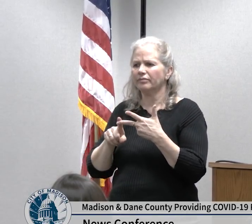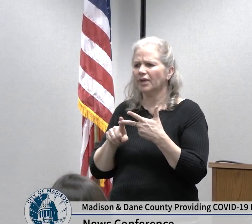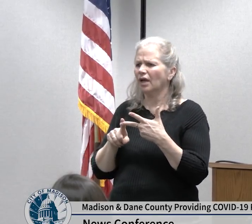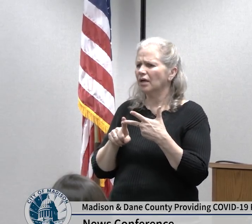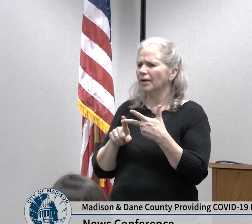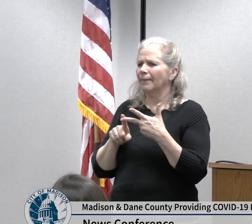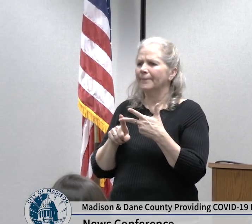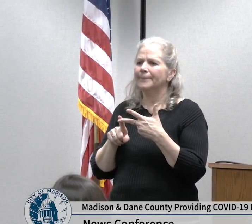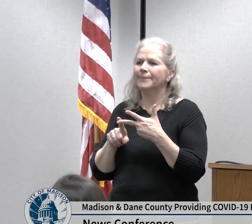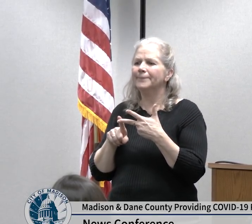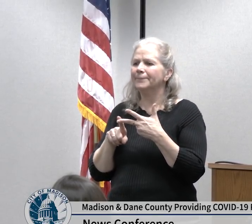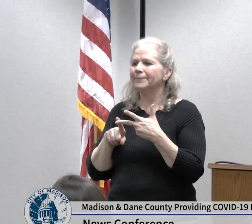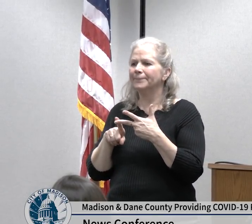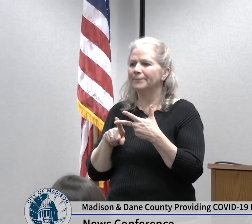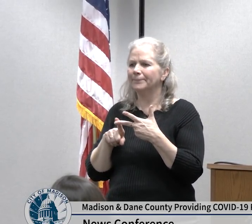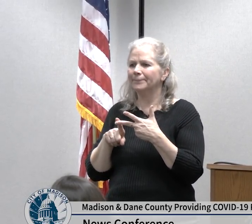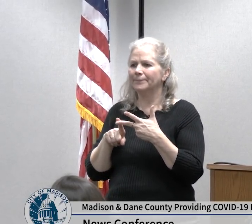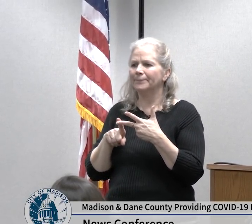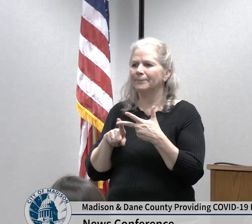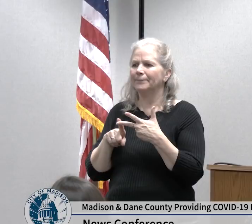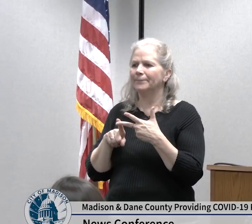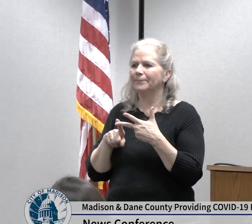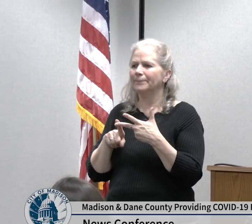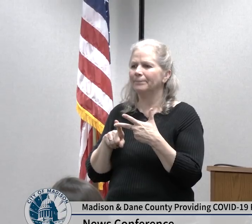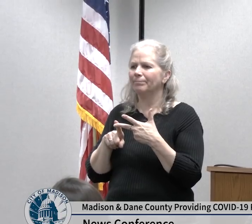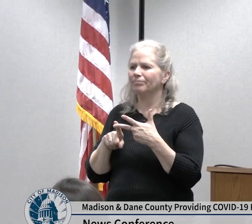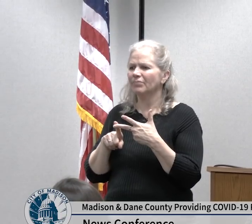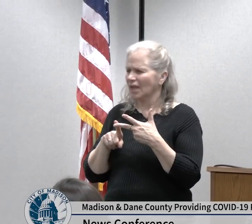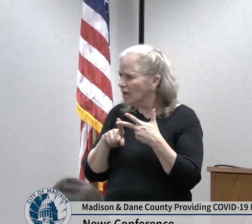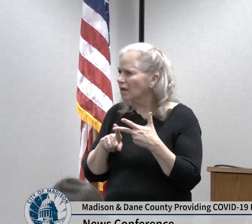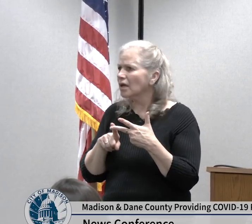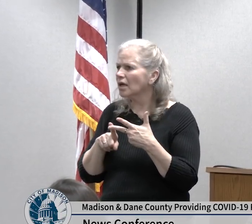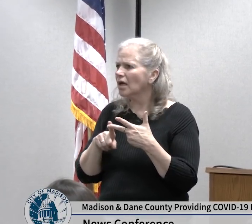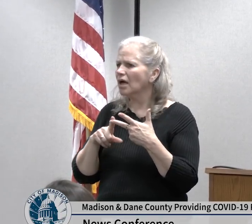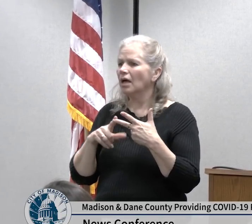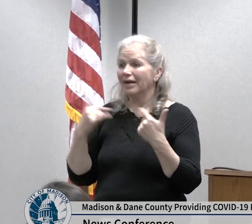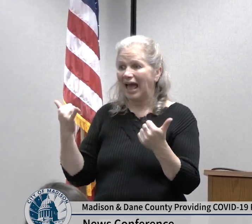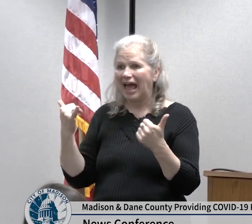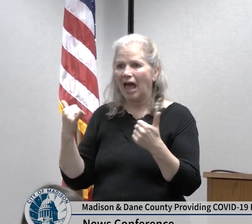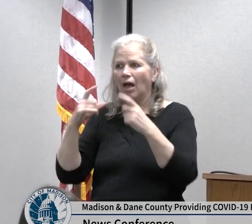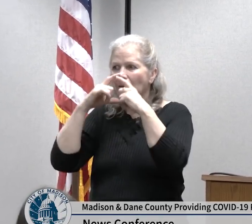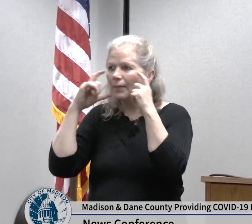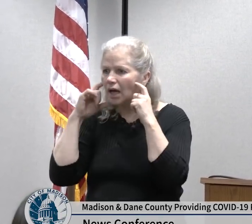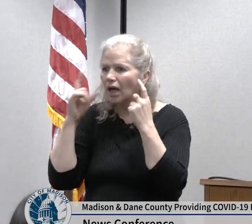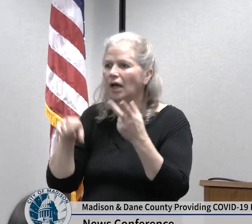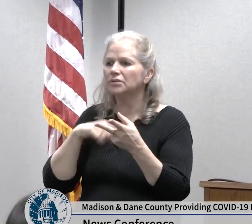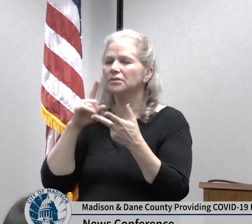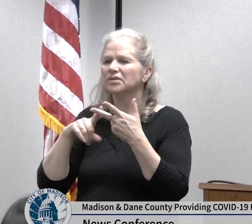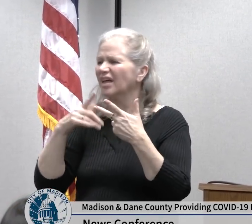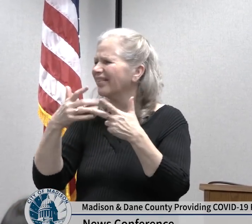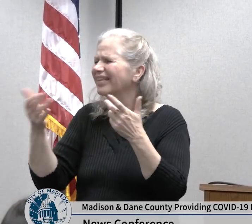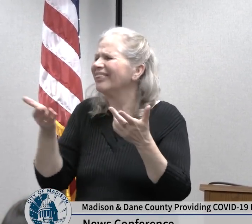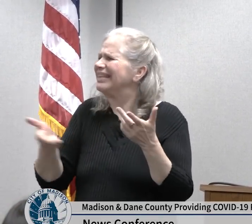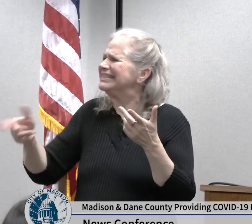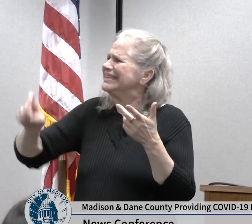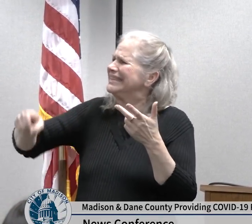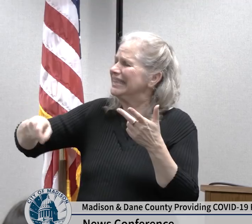imminent or down-the-road shortages or personal protective equipment for healthcare workers and others who will need that to take care of sick patients